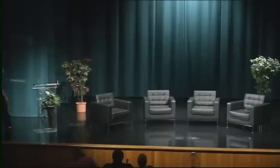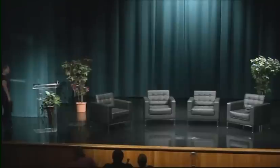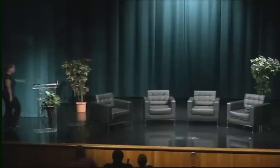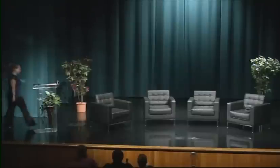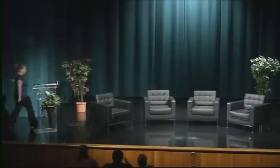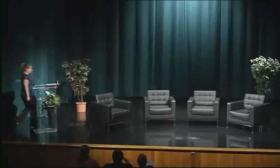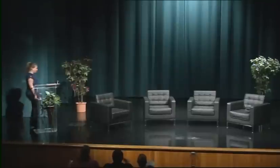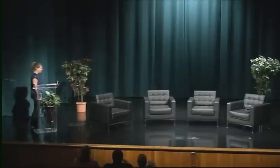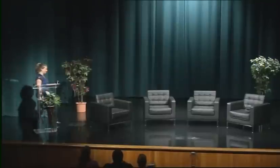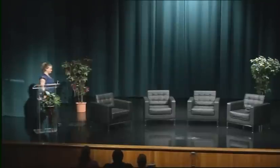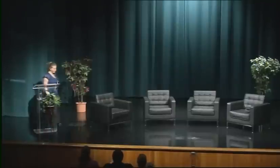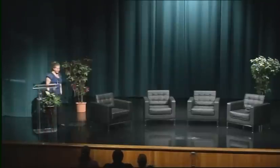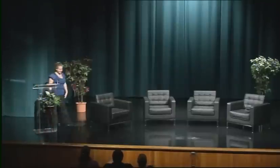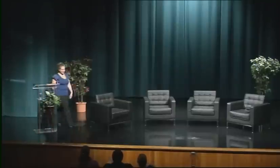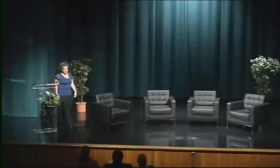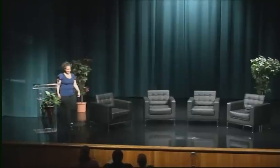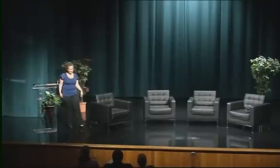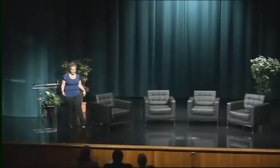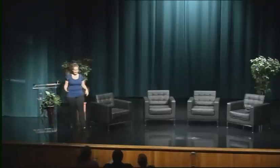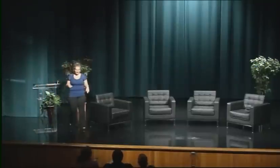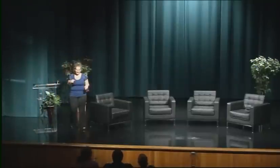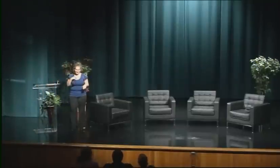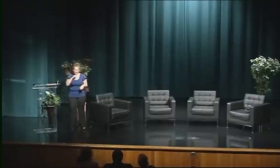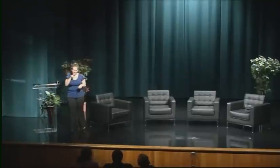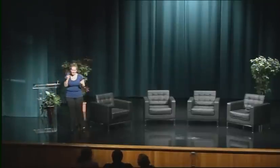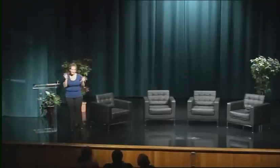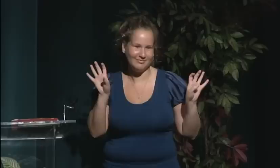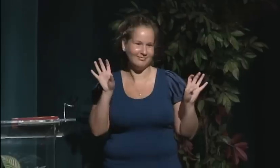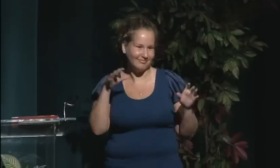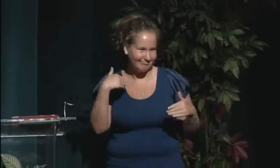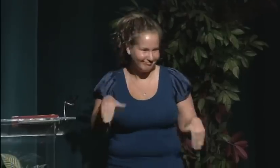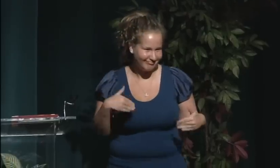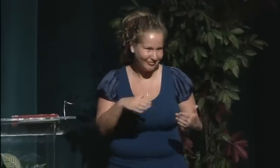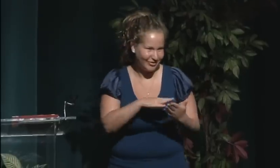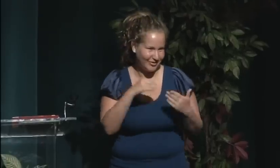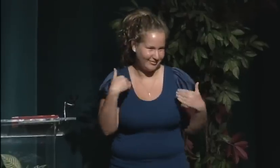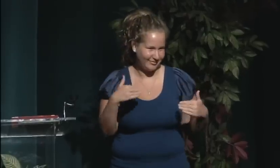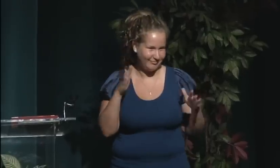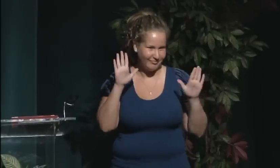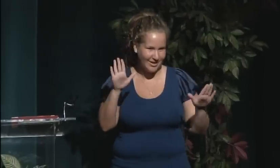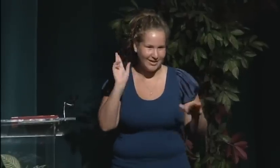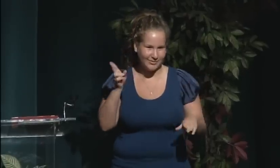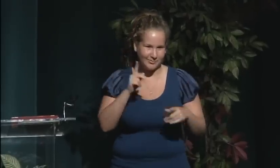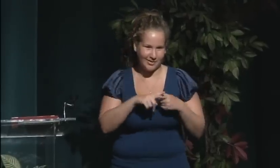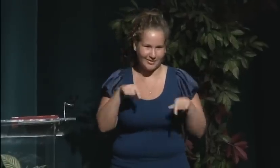but did not have an editorial role, though, they deferred it to the men and they ran it.